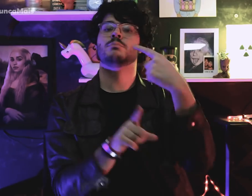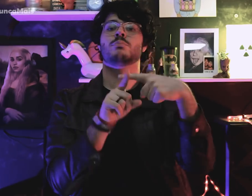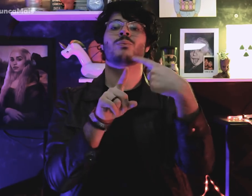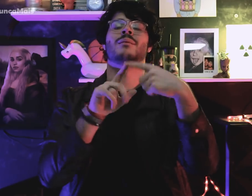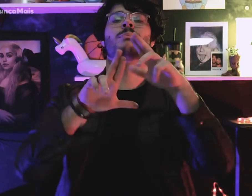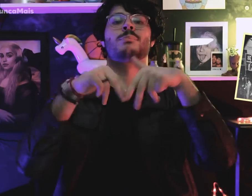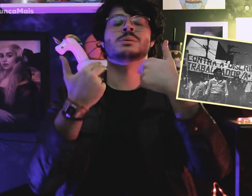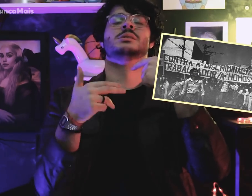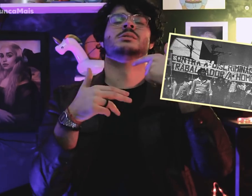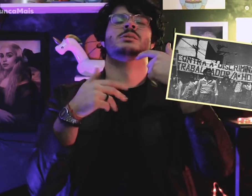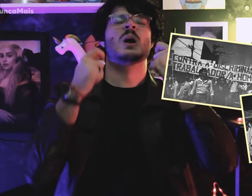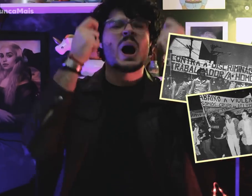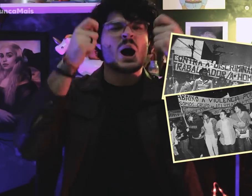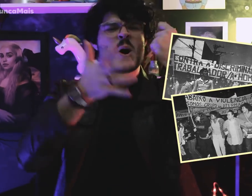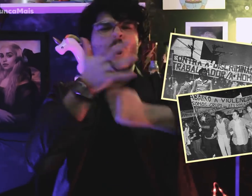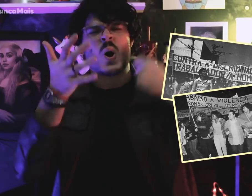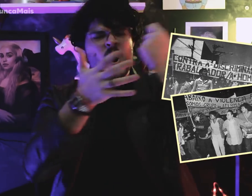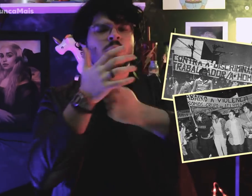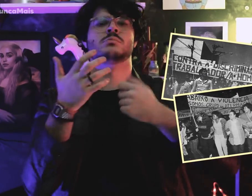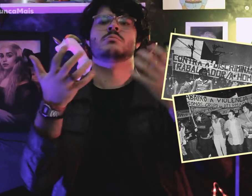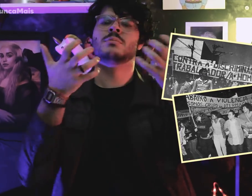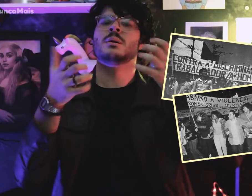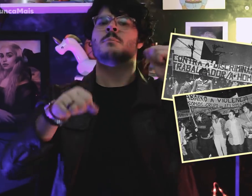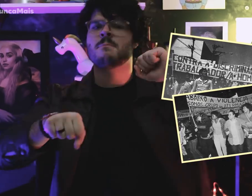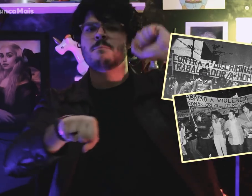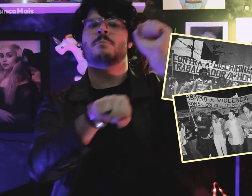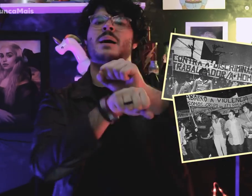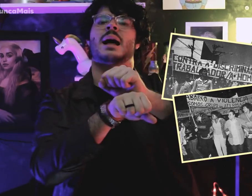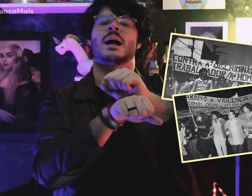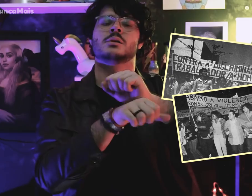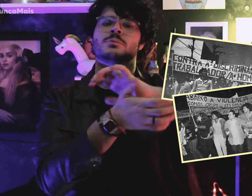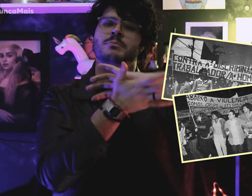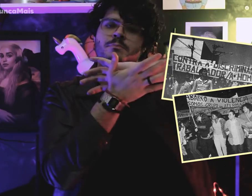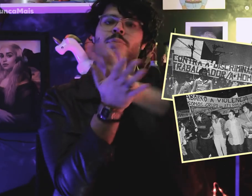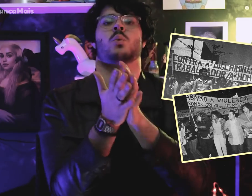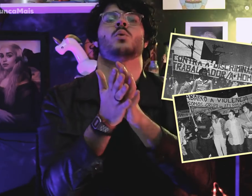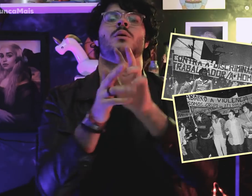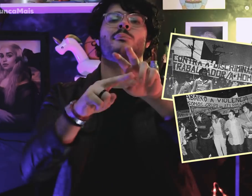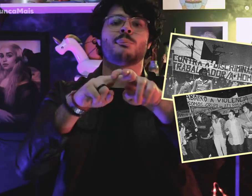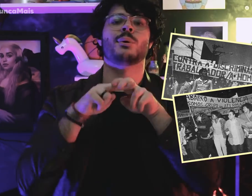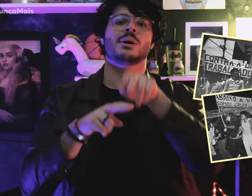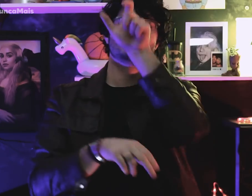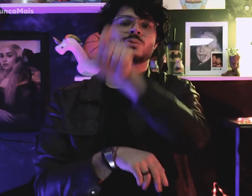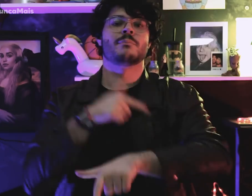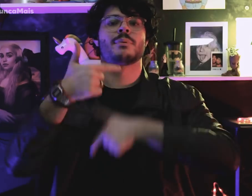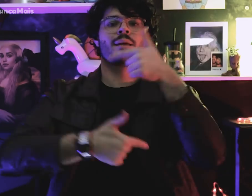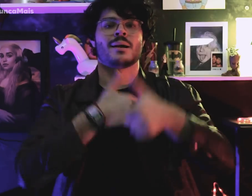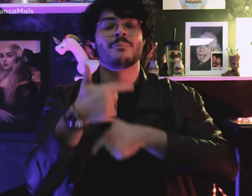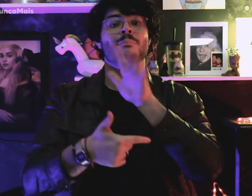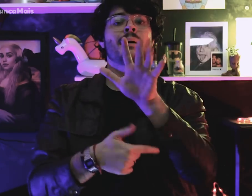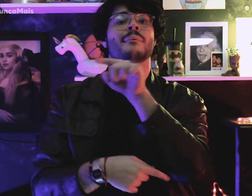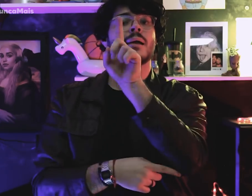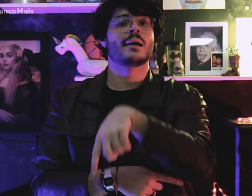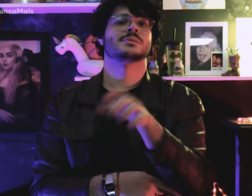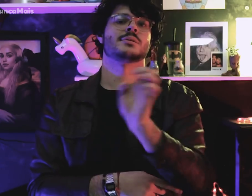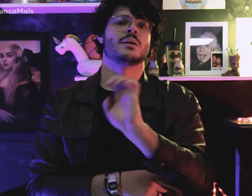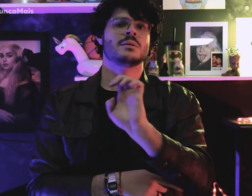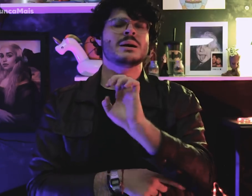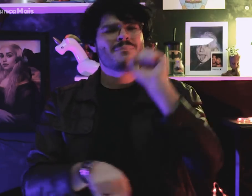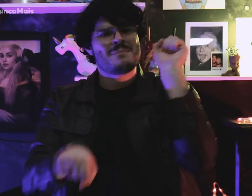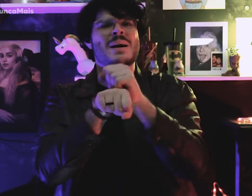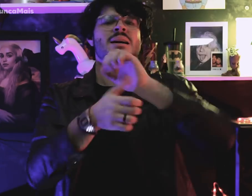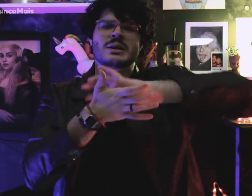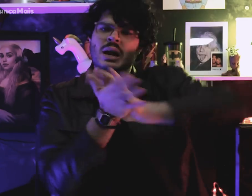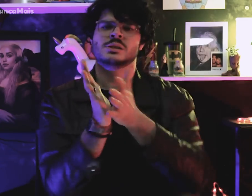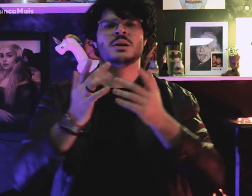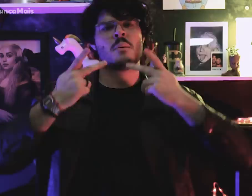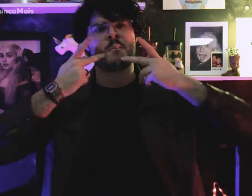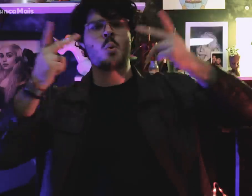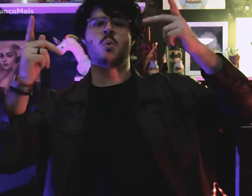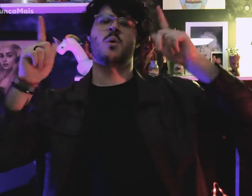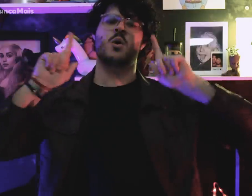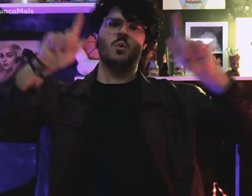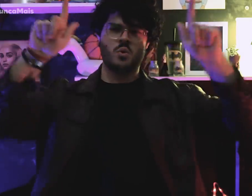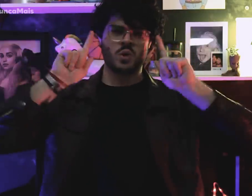contra a discriminação do trabalhador homossexual.